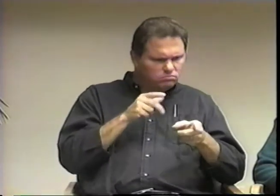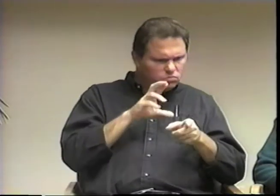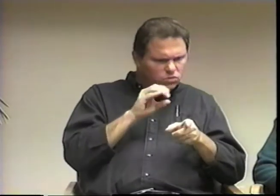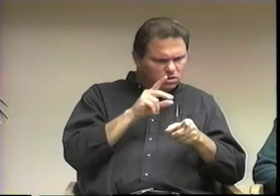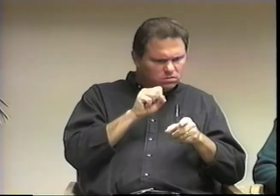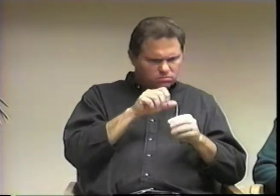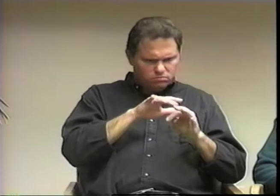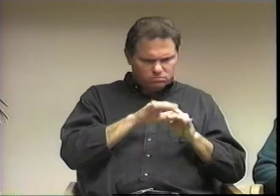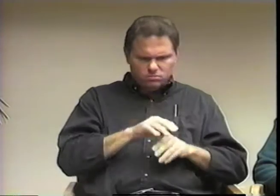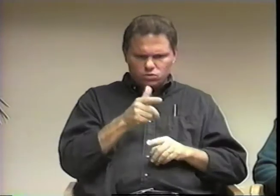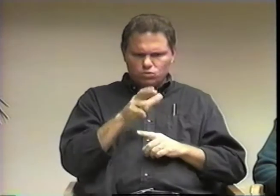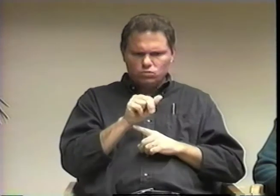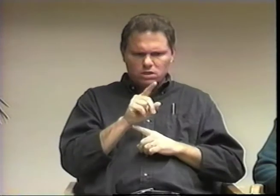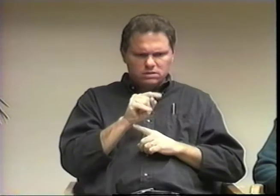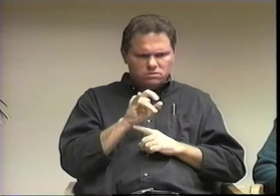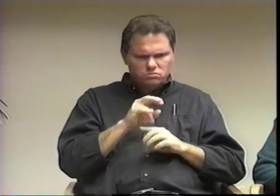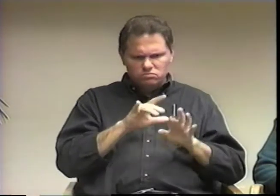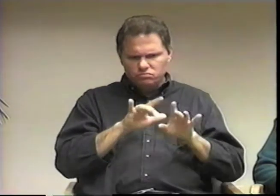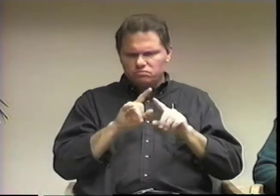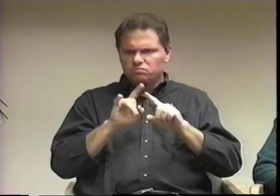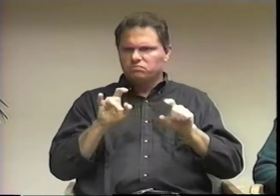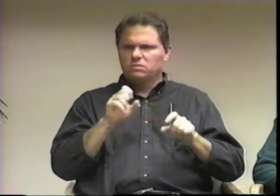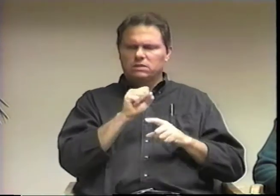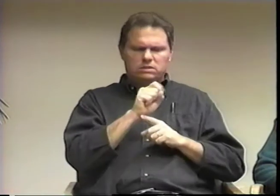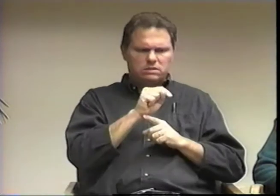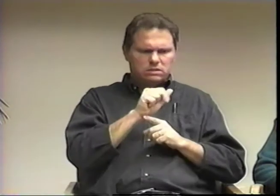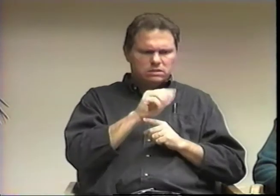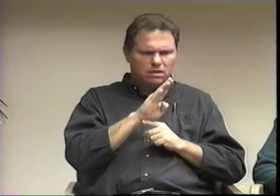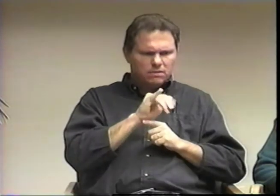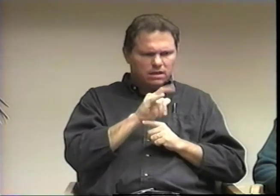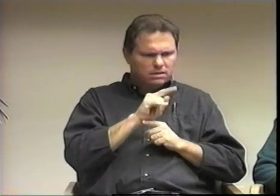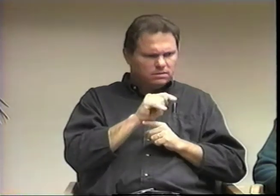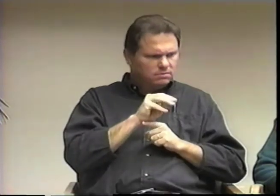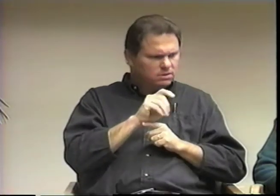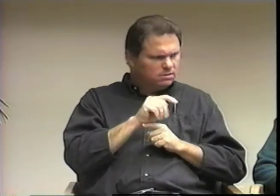I test different rocks and granite to determine what are the best stabilizers